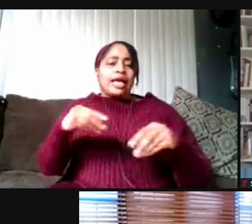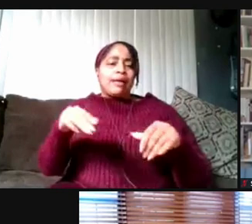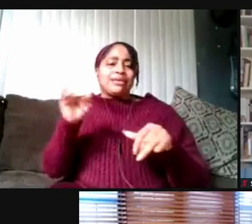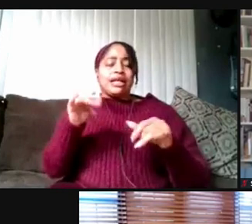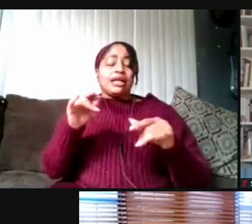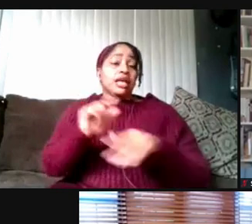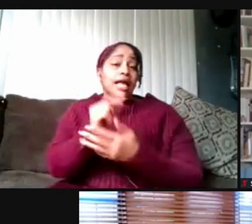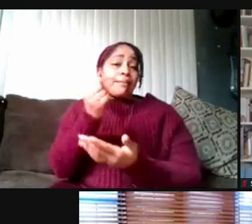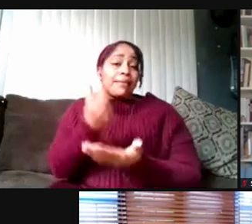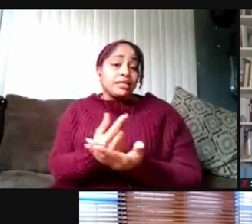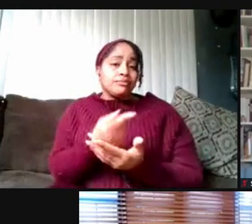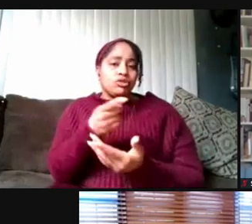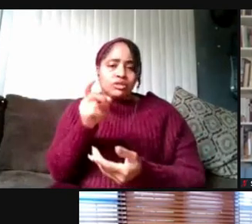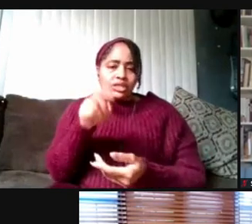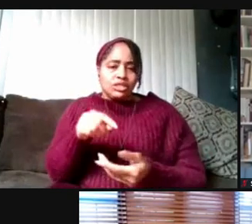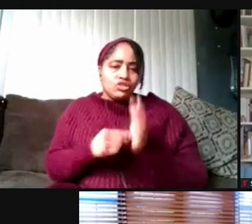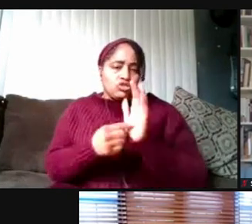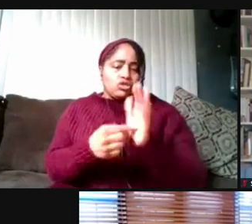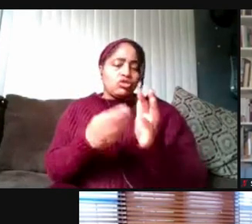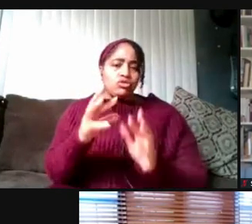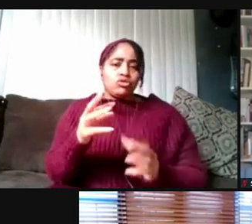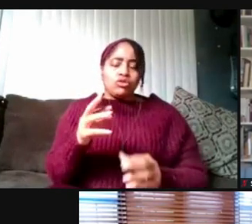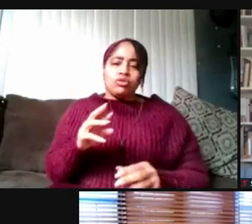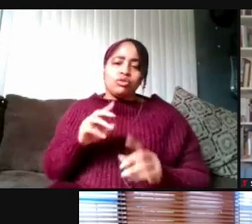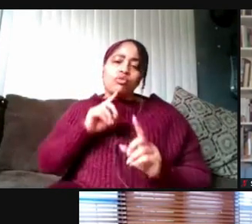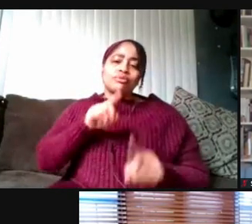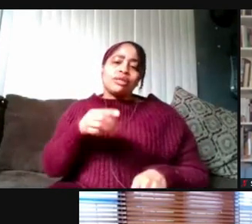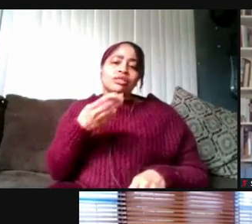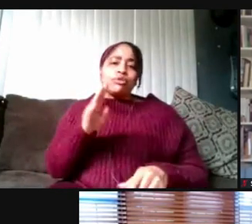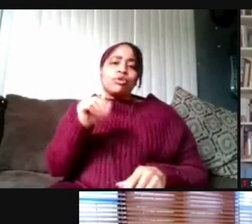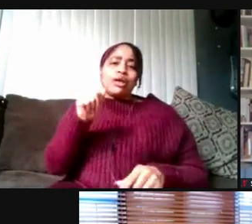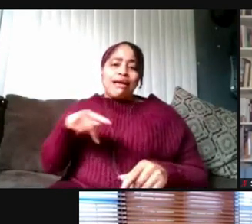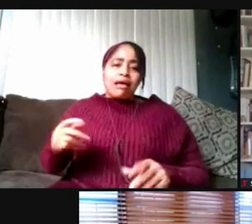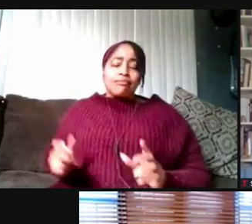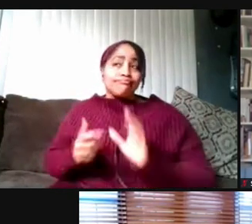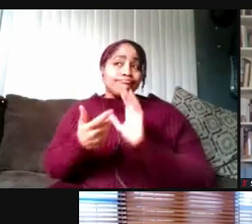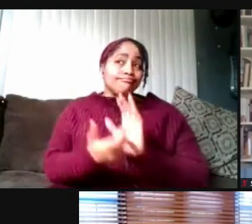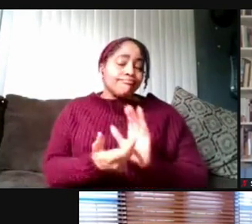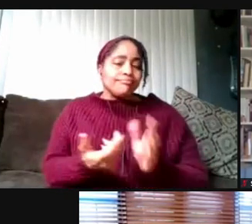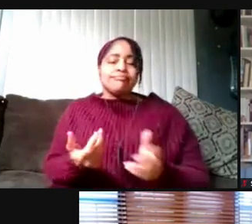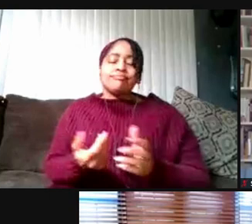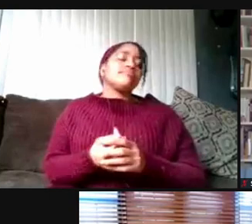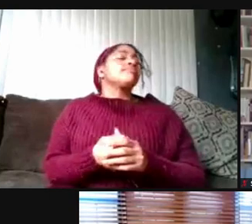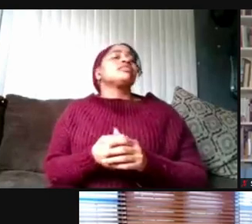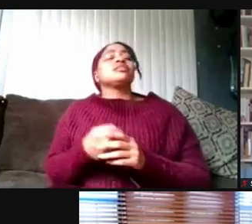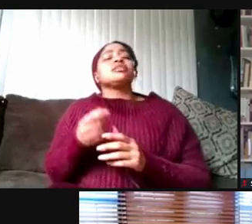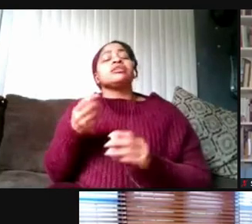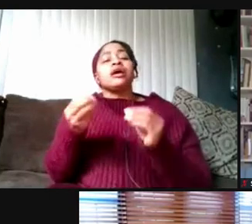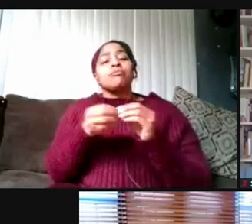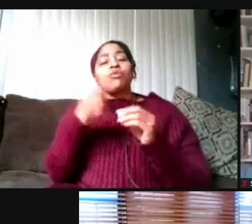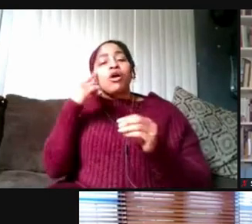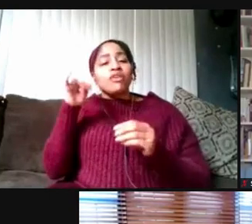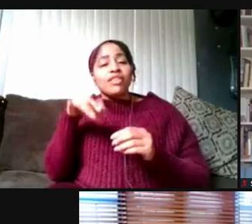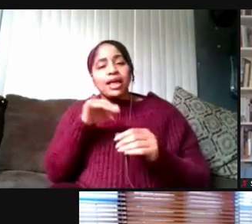to be showing that ResponsiBLUE app. So more to come on that and stay tuned is what I would say.